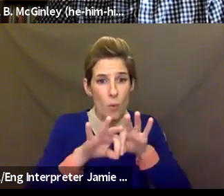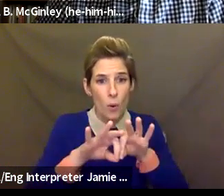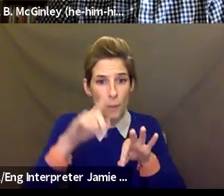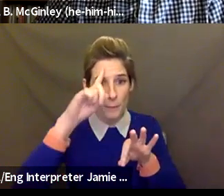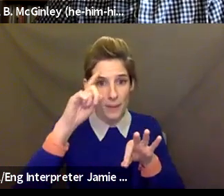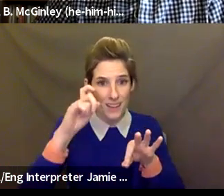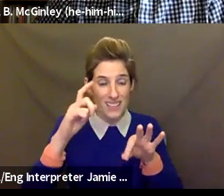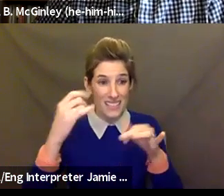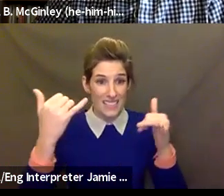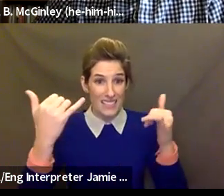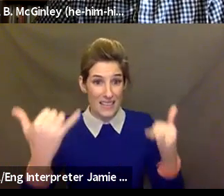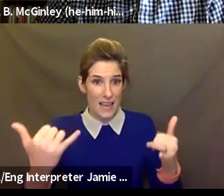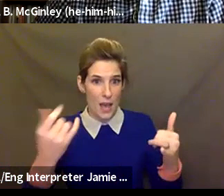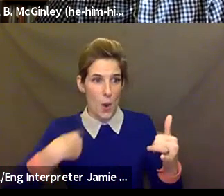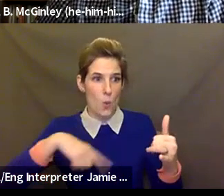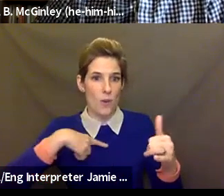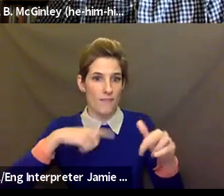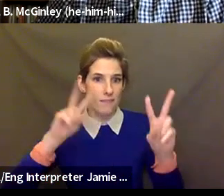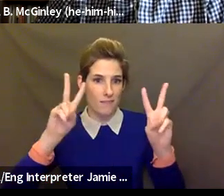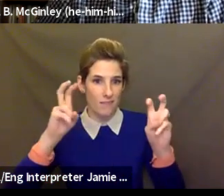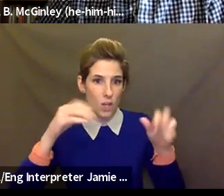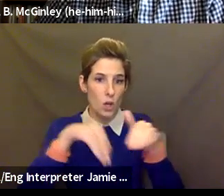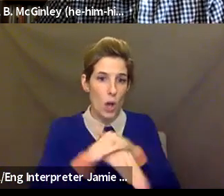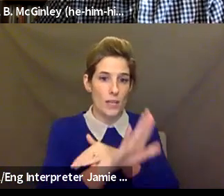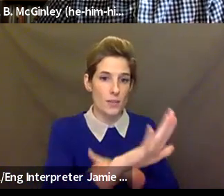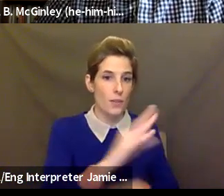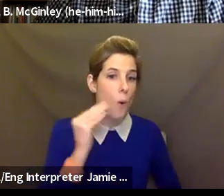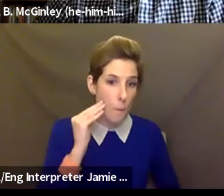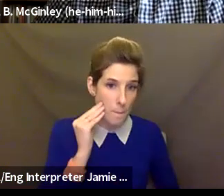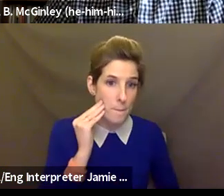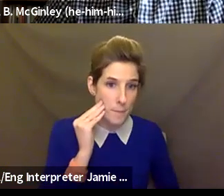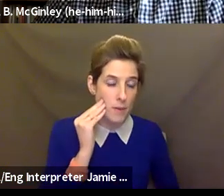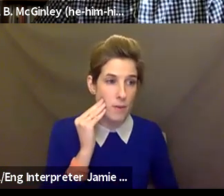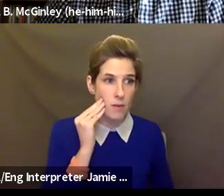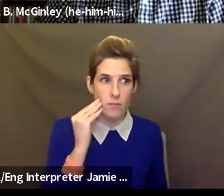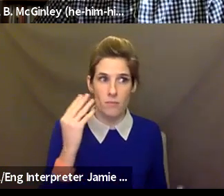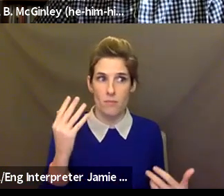homes just as they have entered into ours. We've entered into their homes, and there are so many different things that are